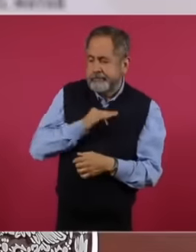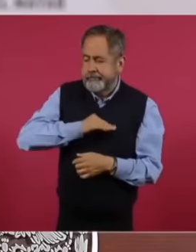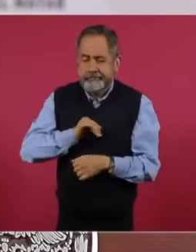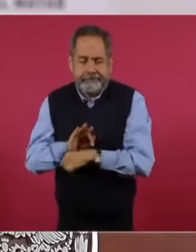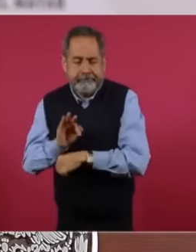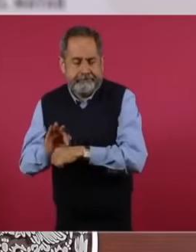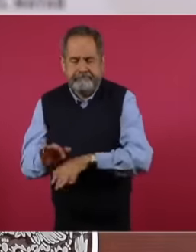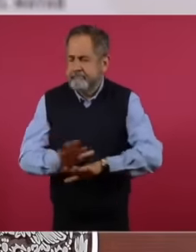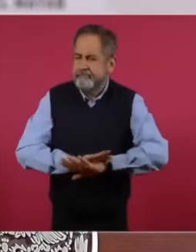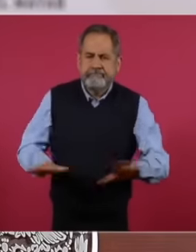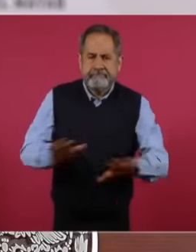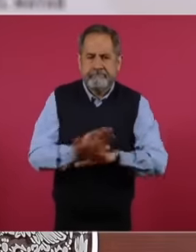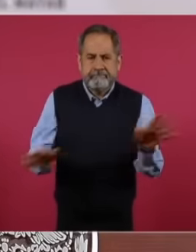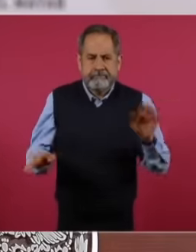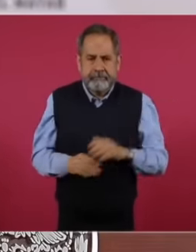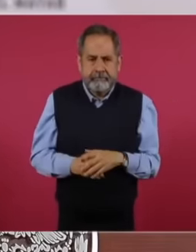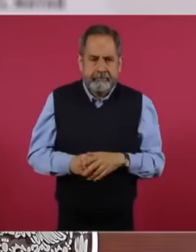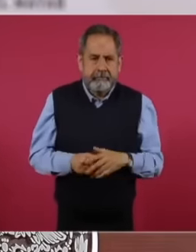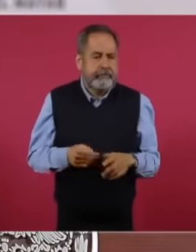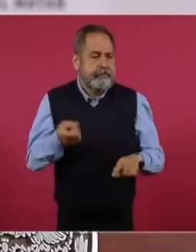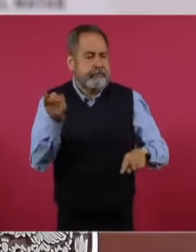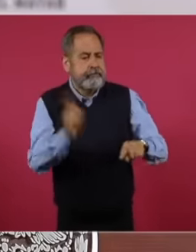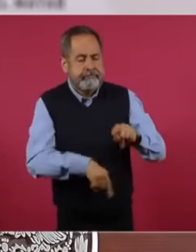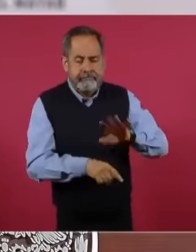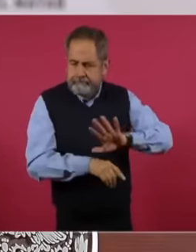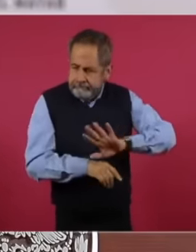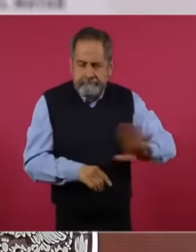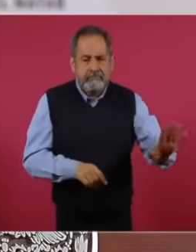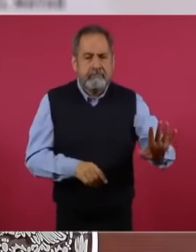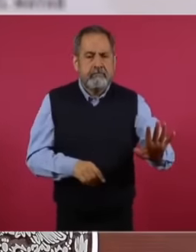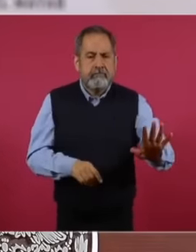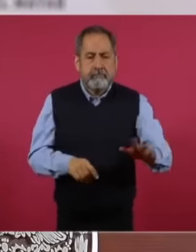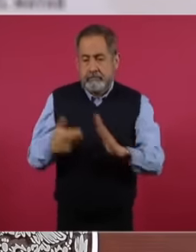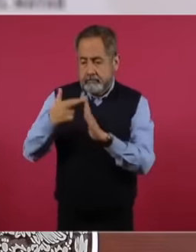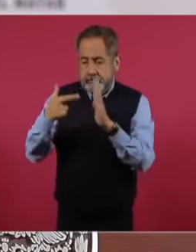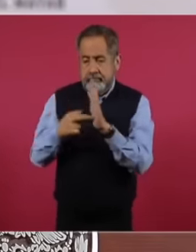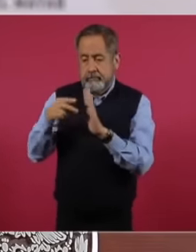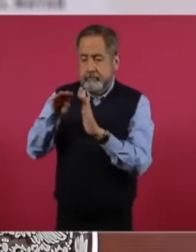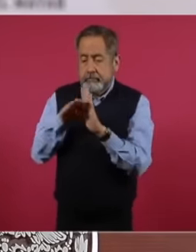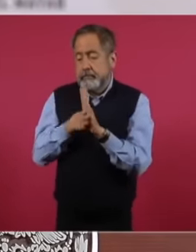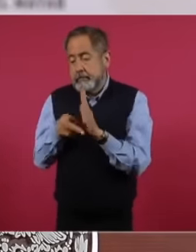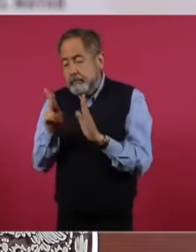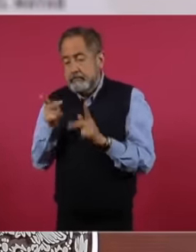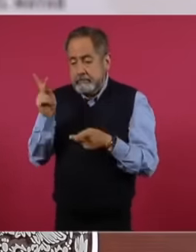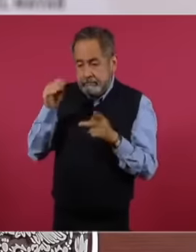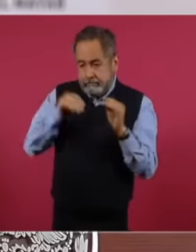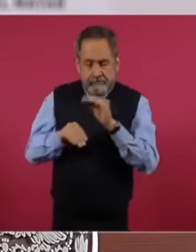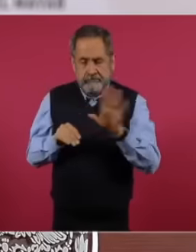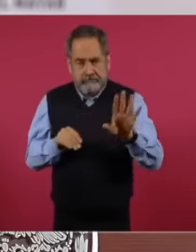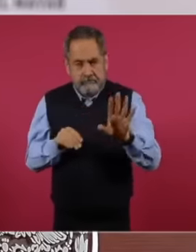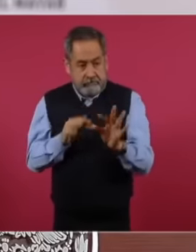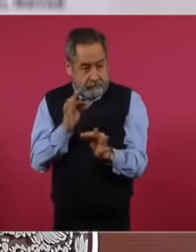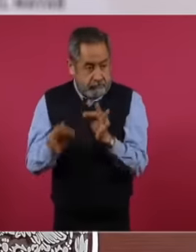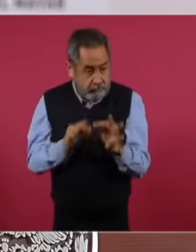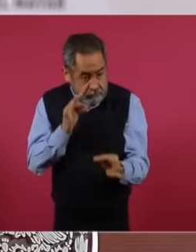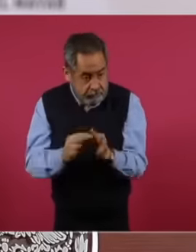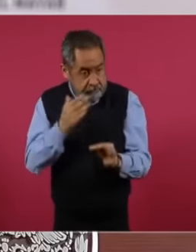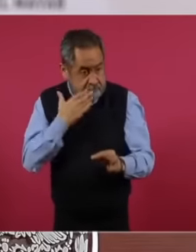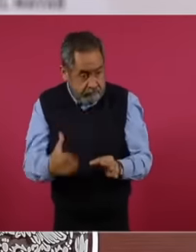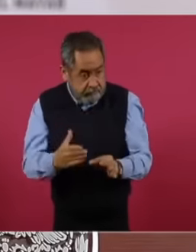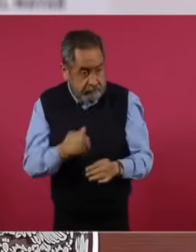or regulatory vetoes. Health regulation has no nuances; either you comply or you do not cease, that is what